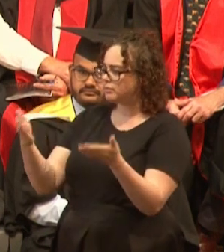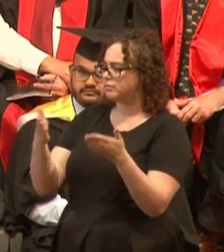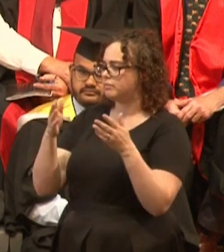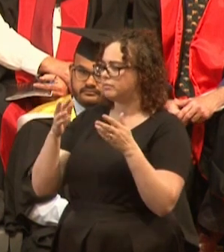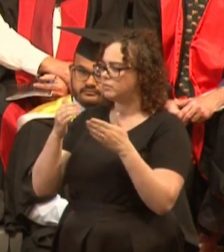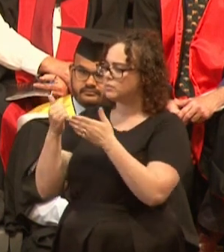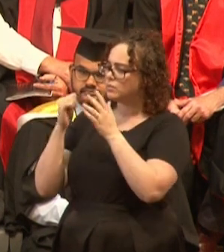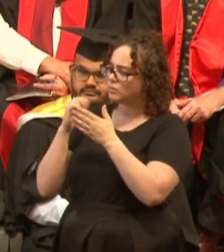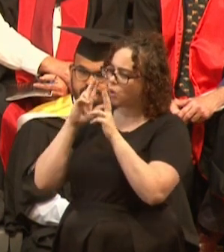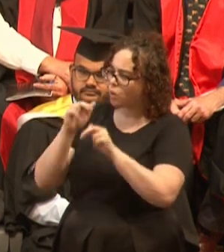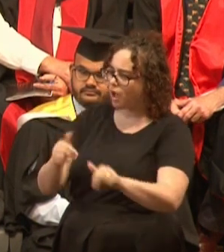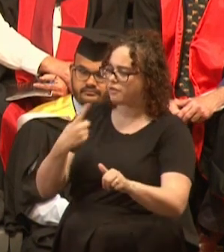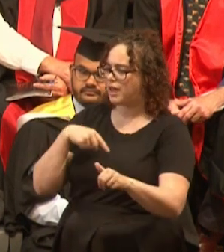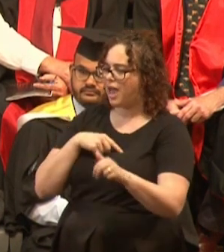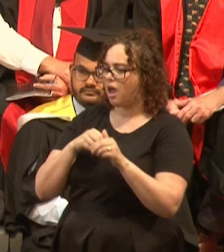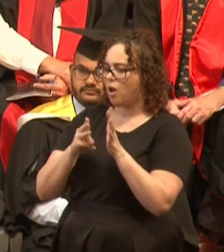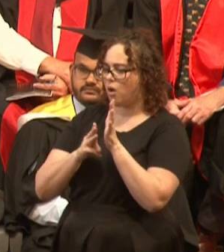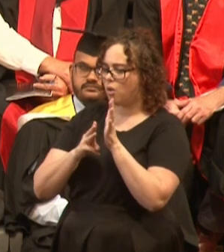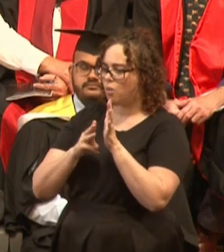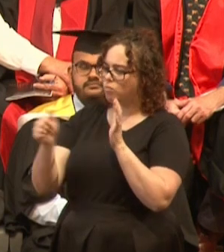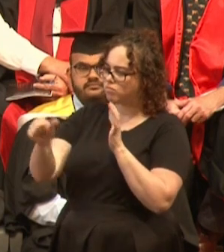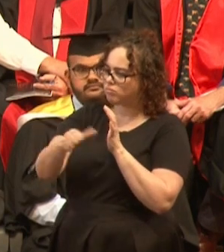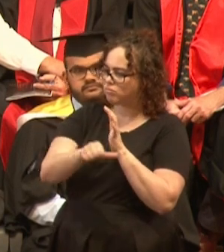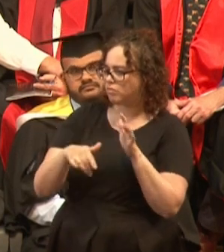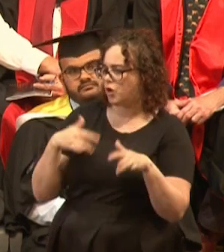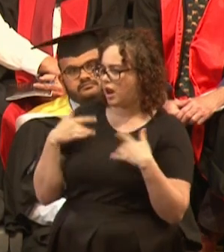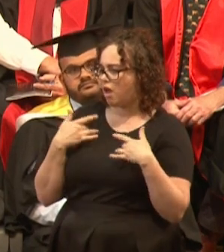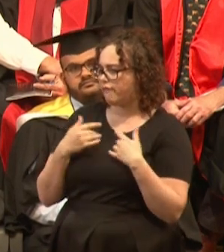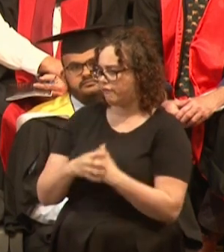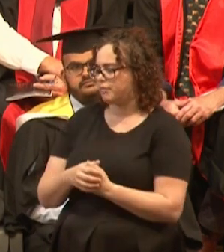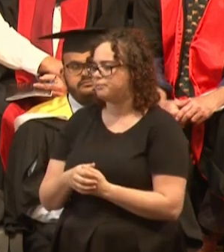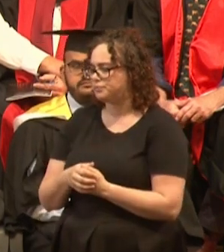something that I've always dreamed of. It is moments with people changing their lives